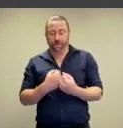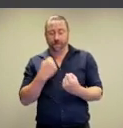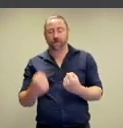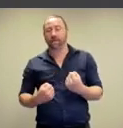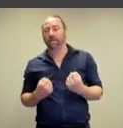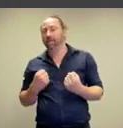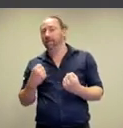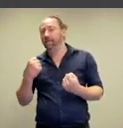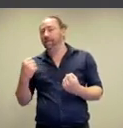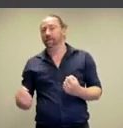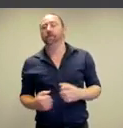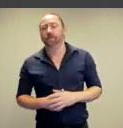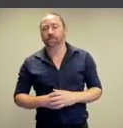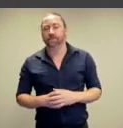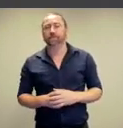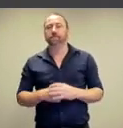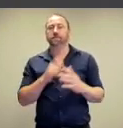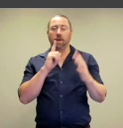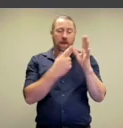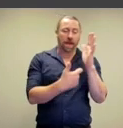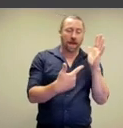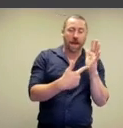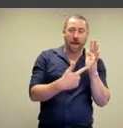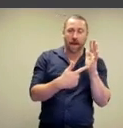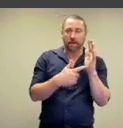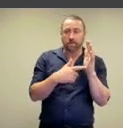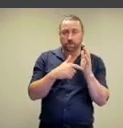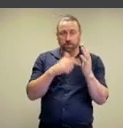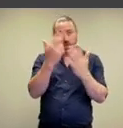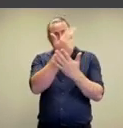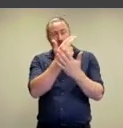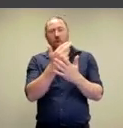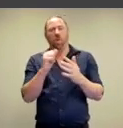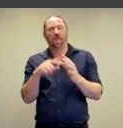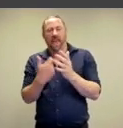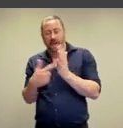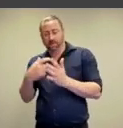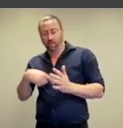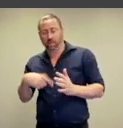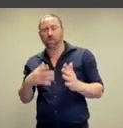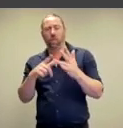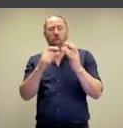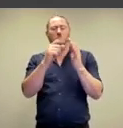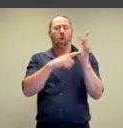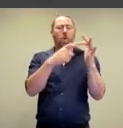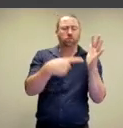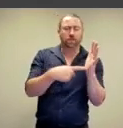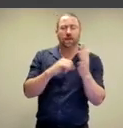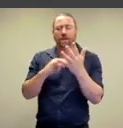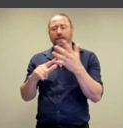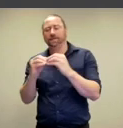long time, there's a collapse between